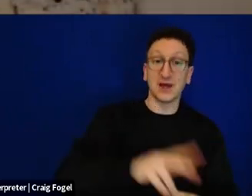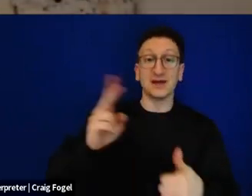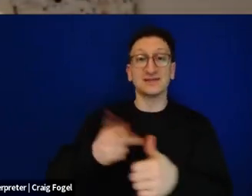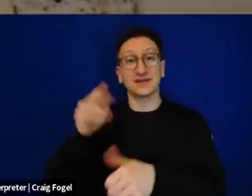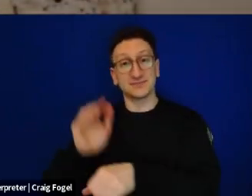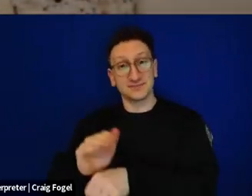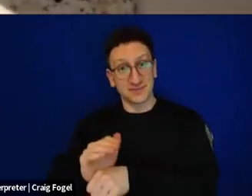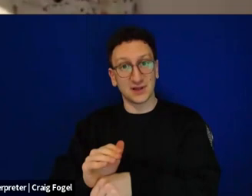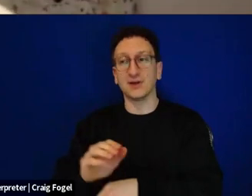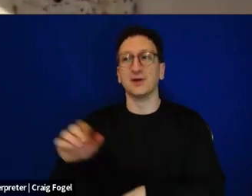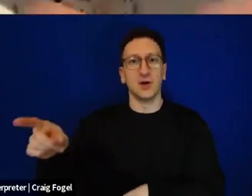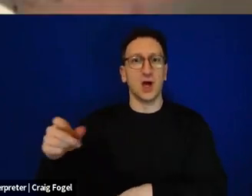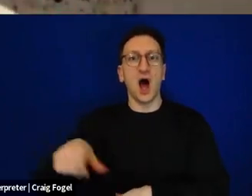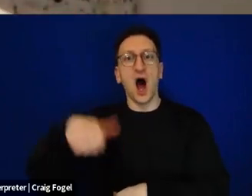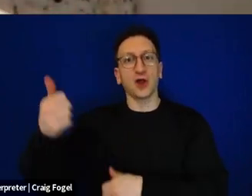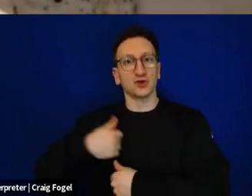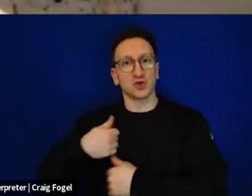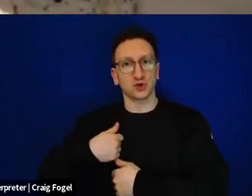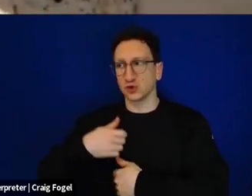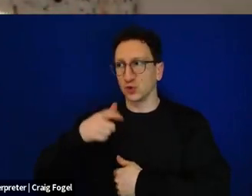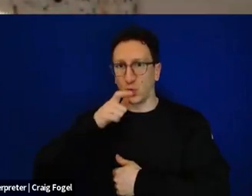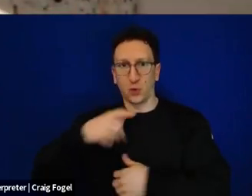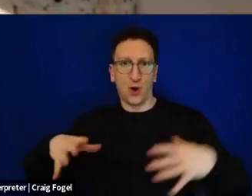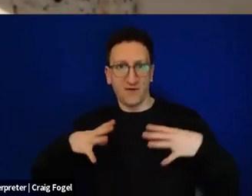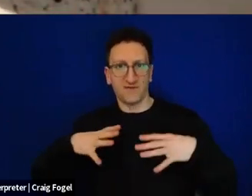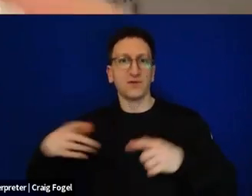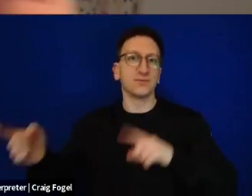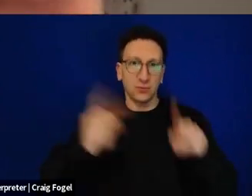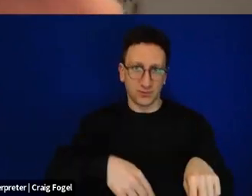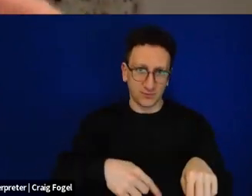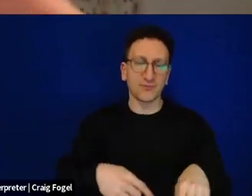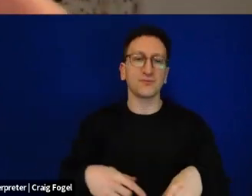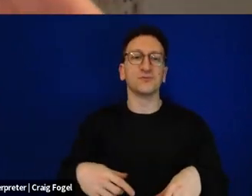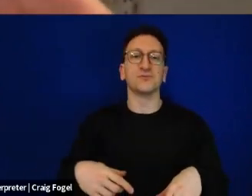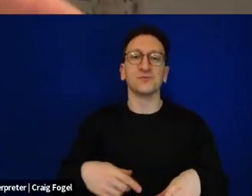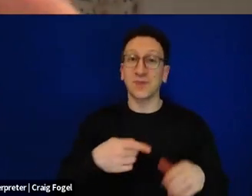guarding Talpiot could switch back and go out. But in his notes, he says, on the second Seder,